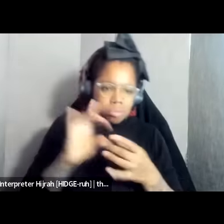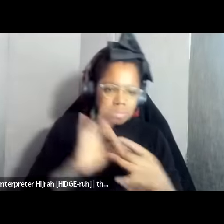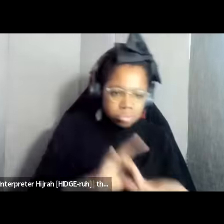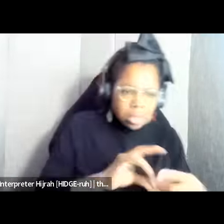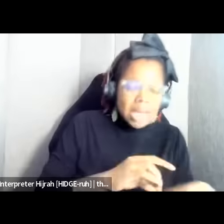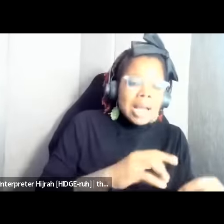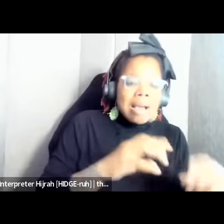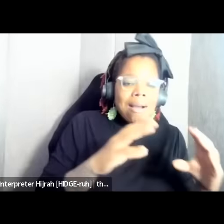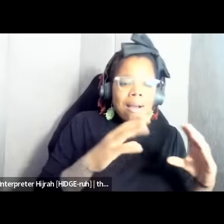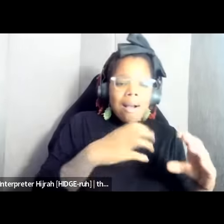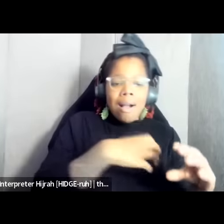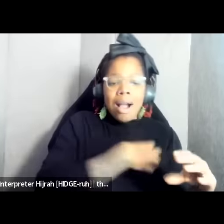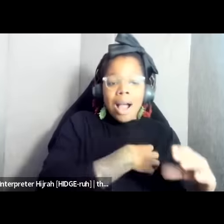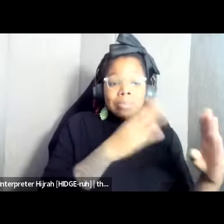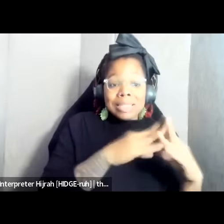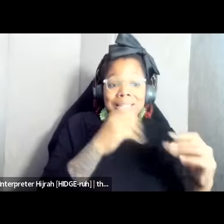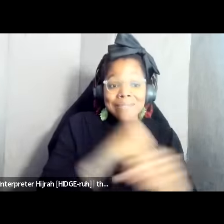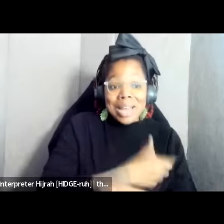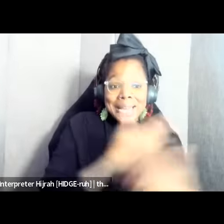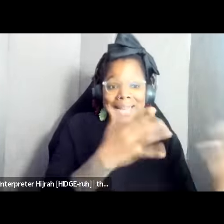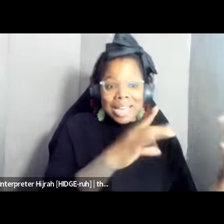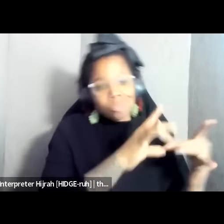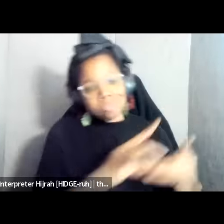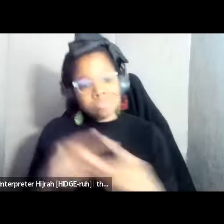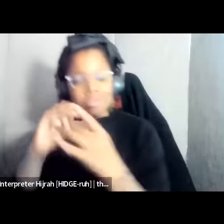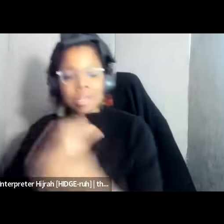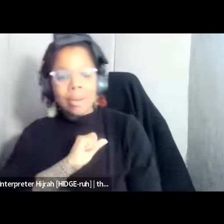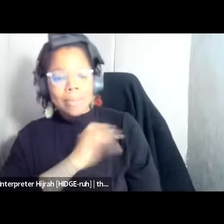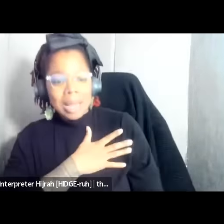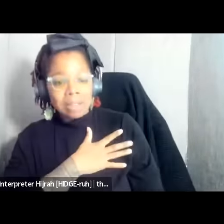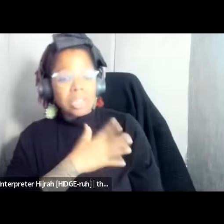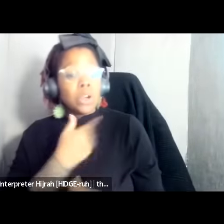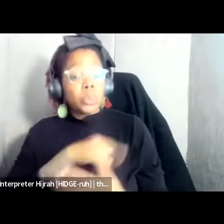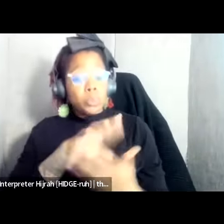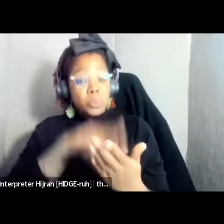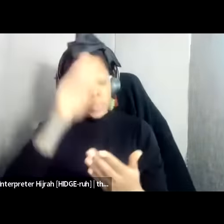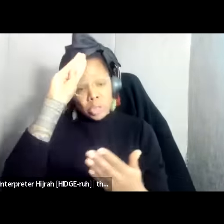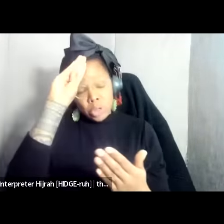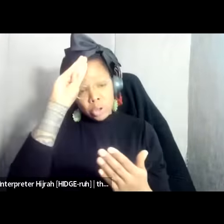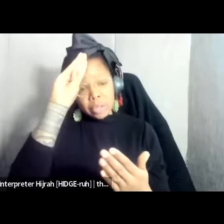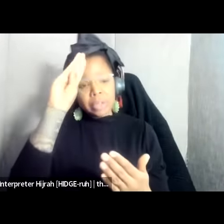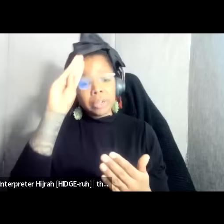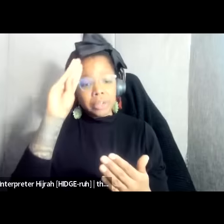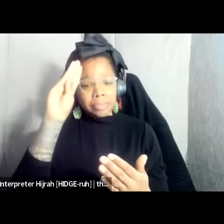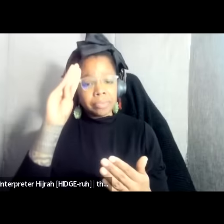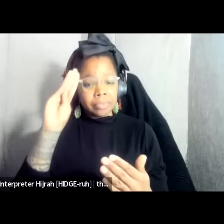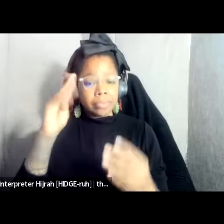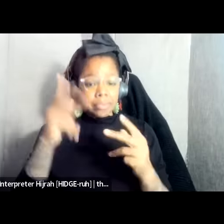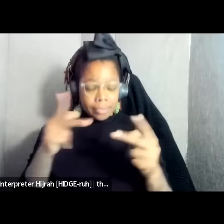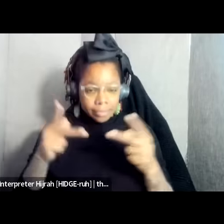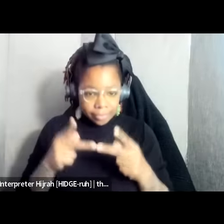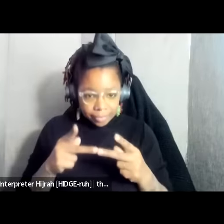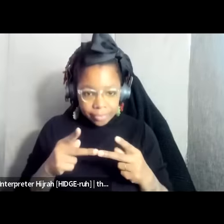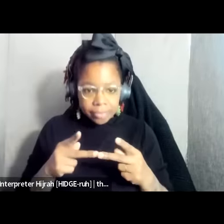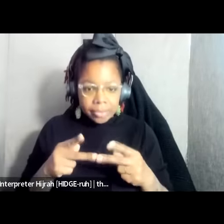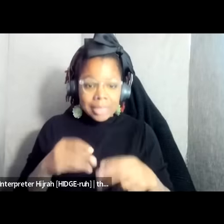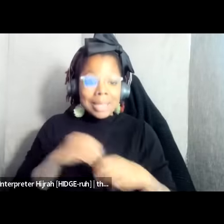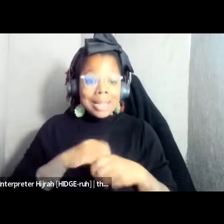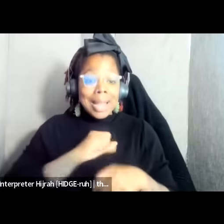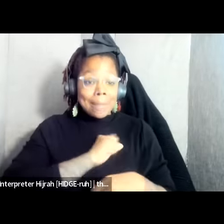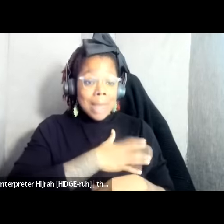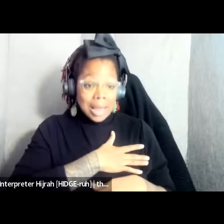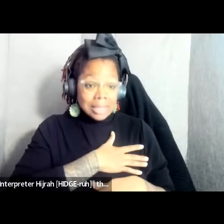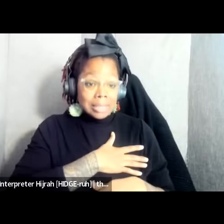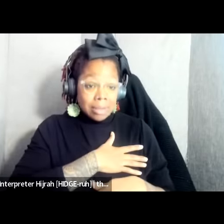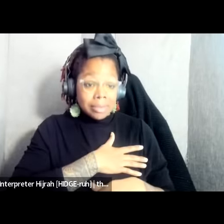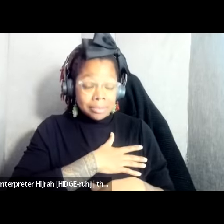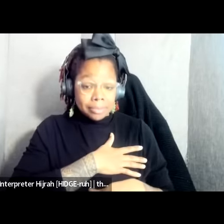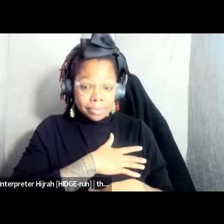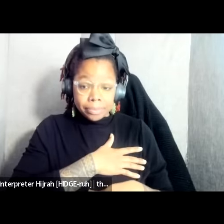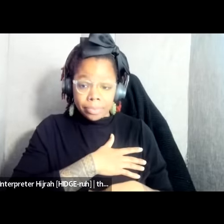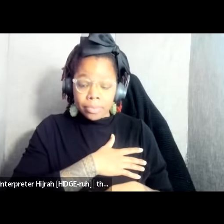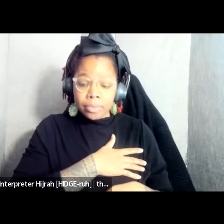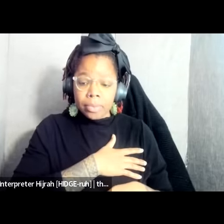so for example uh we recently learned that um that there's a place in Palestine excuse me that is uh